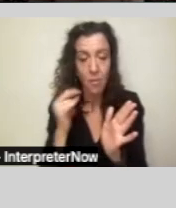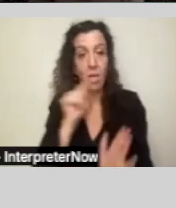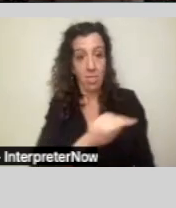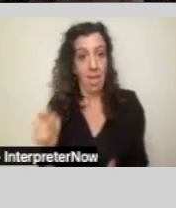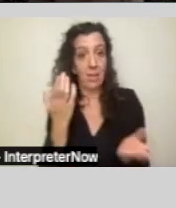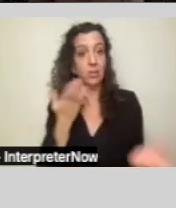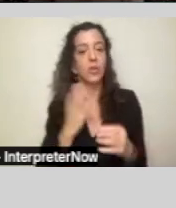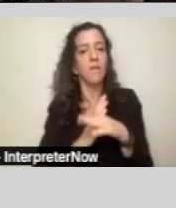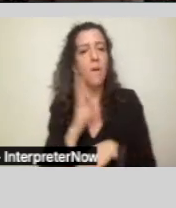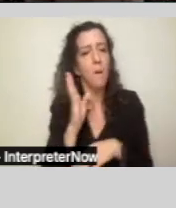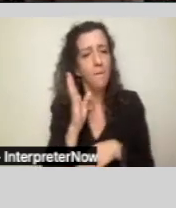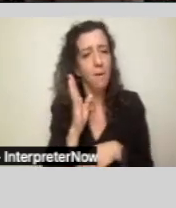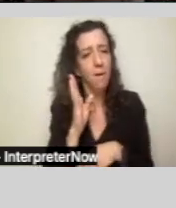with I/DD.